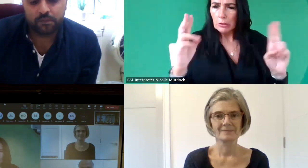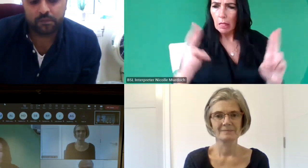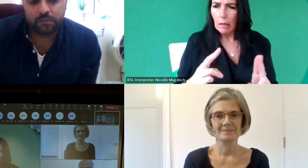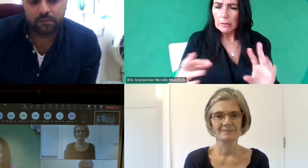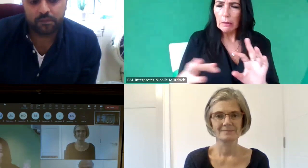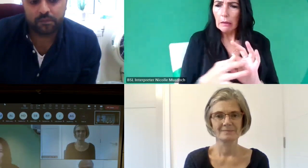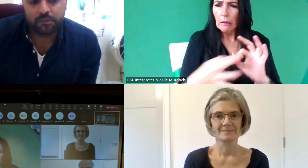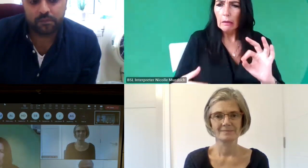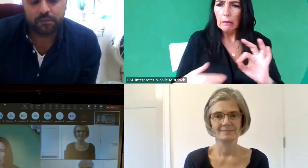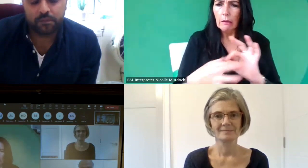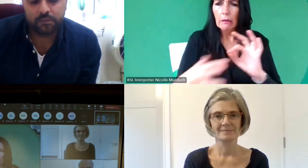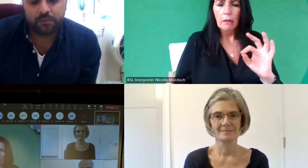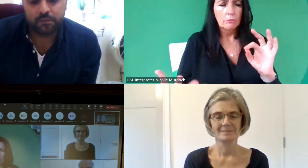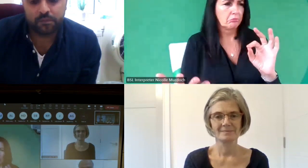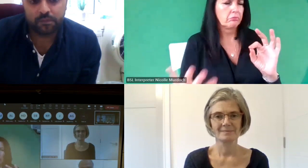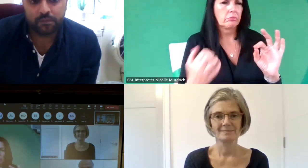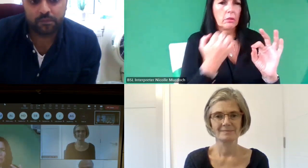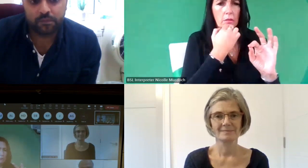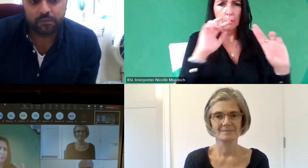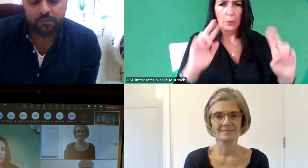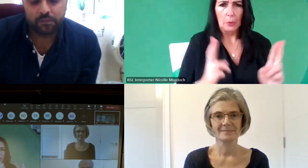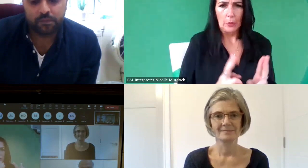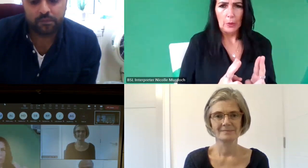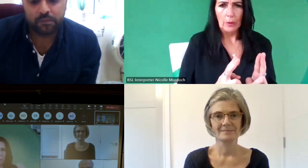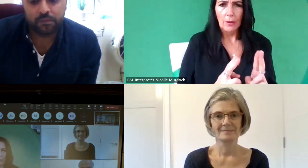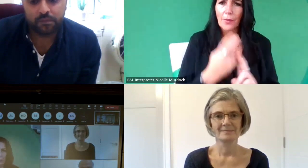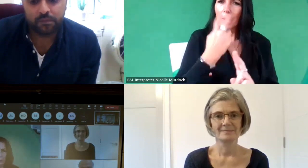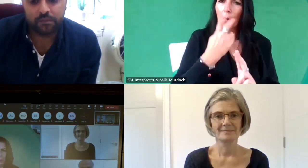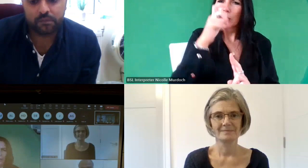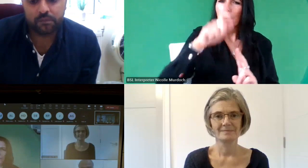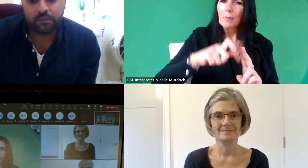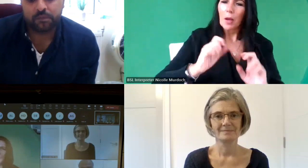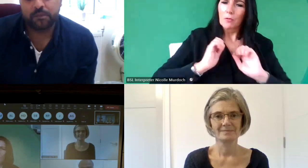kind of this image of like your older person who you tired and want to fill in a bit and I don't